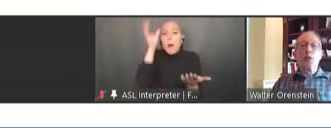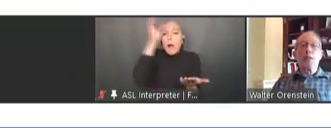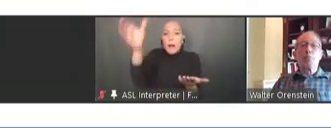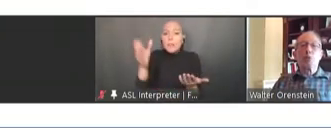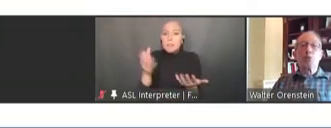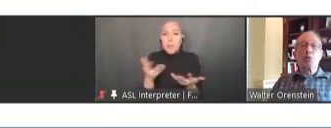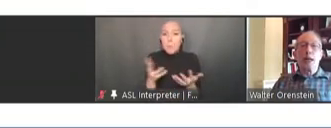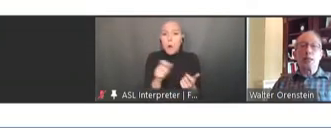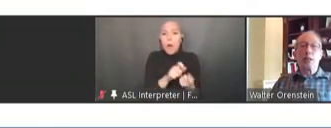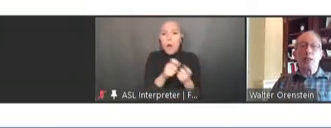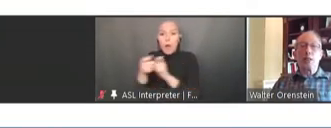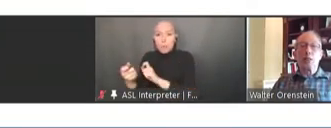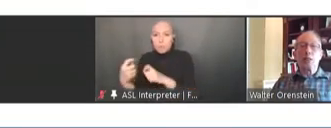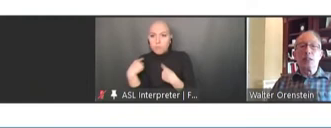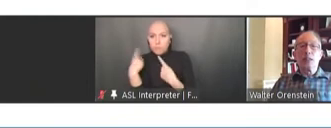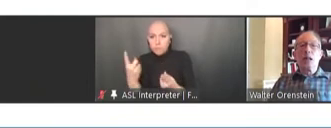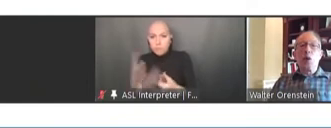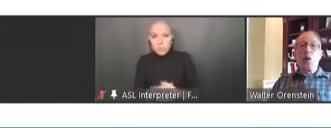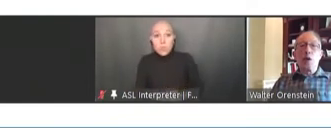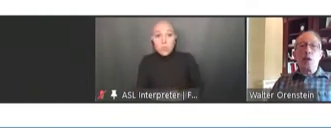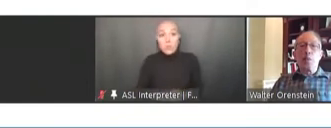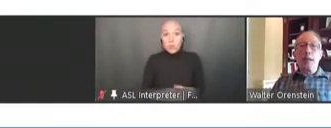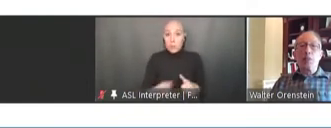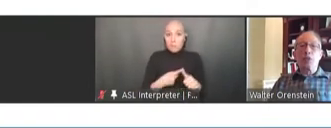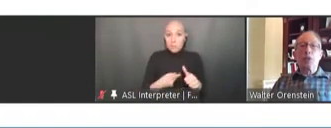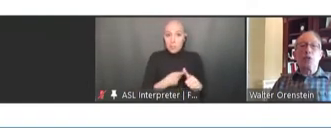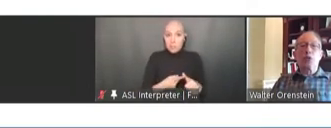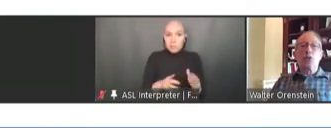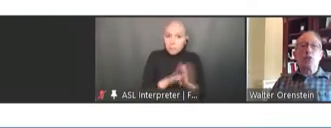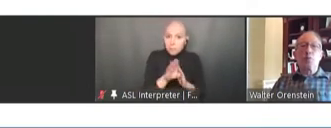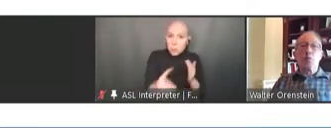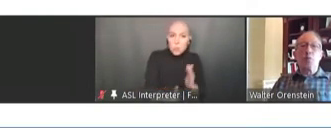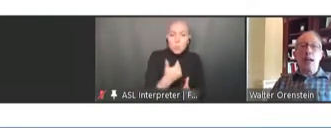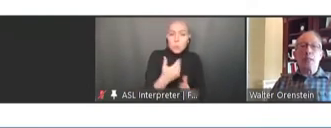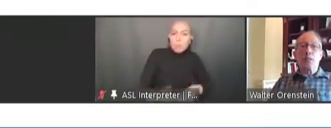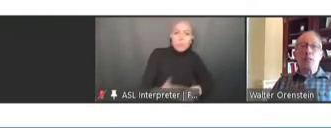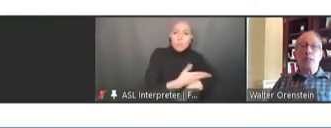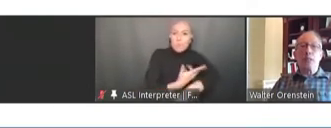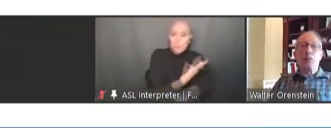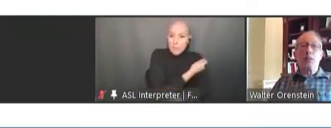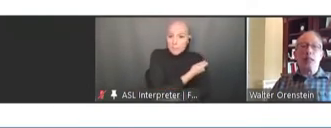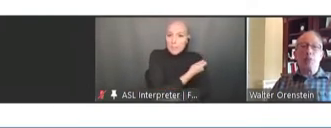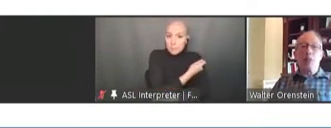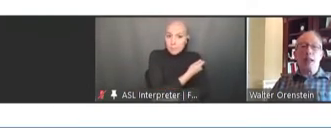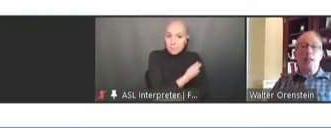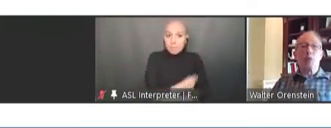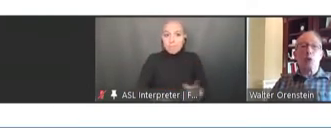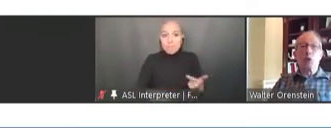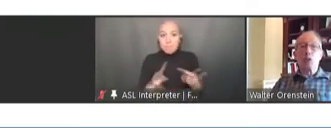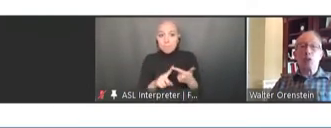and improved vaccines. One of the major concerns has been vaccine safety -- NVAC is focused a